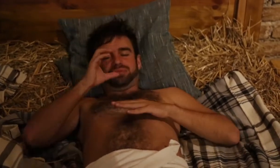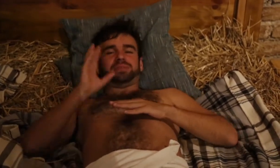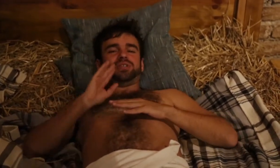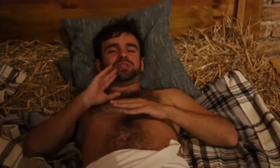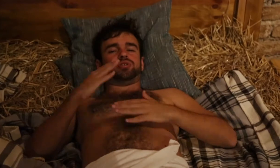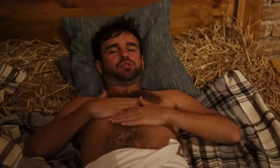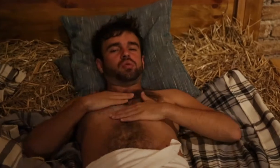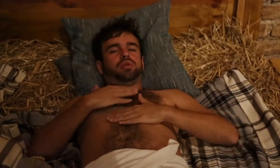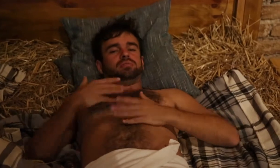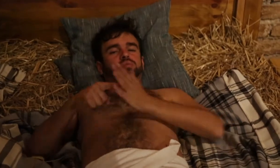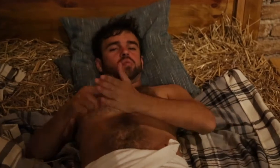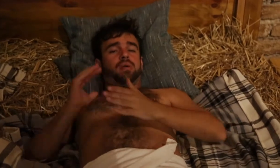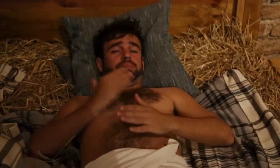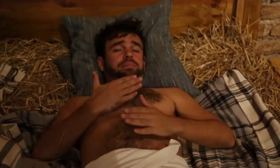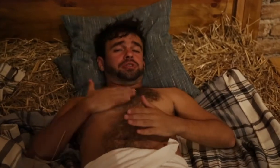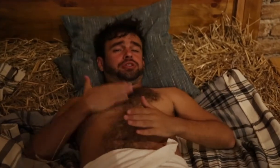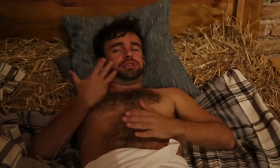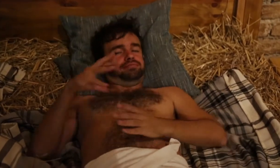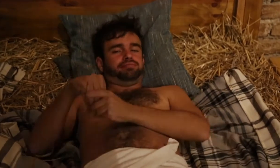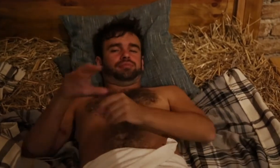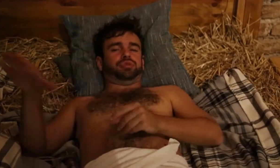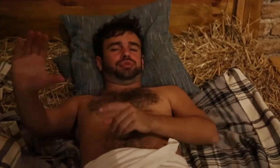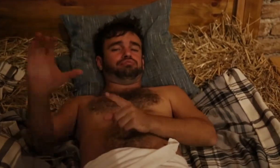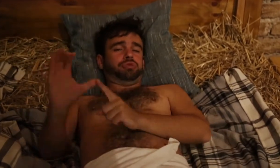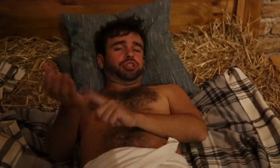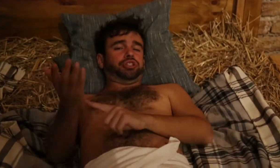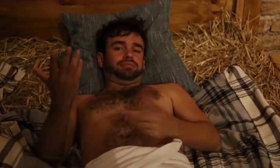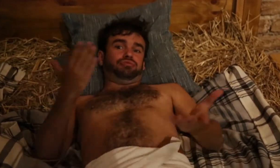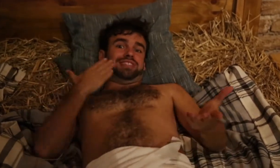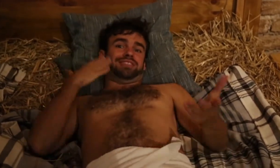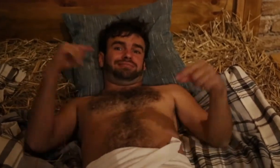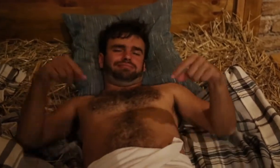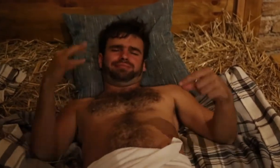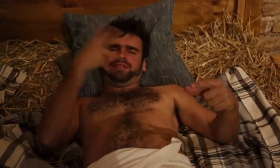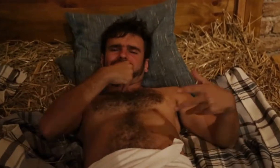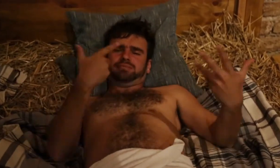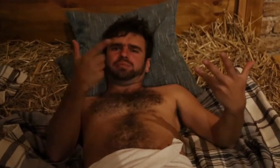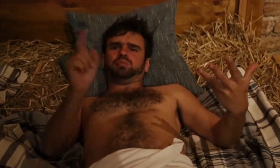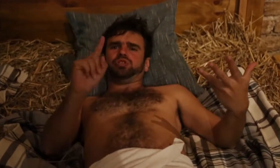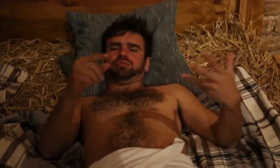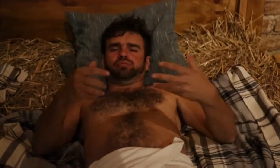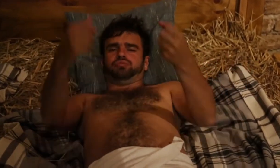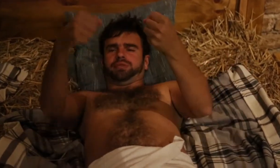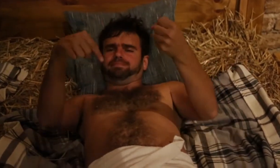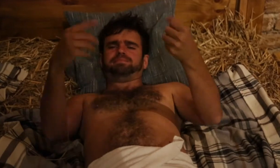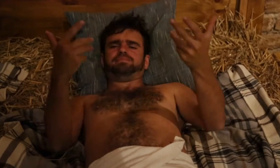And you get to relax. It shows how much you appreciate your time in the Czech Republic. Overall, it's a beautiful place to visit.